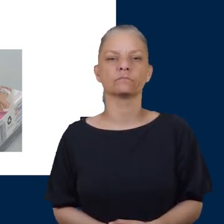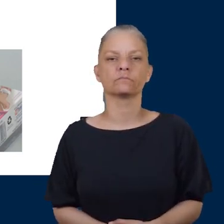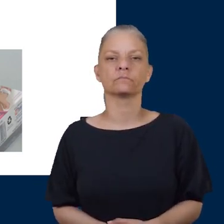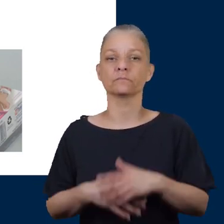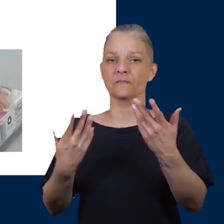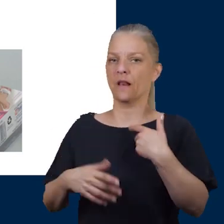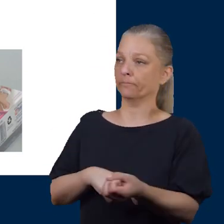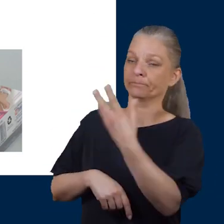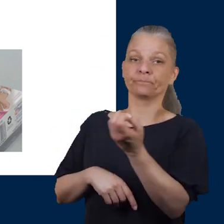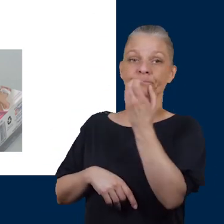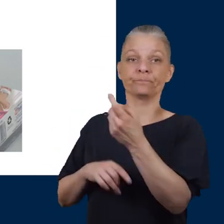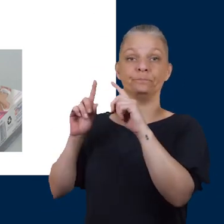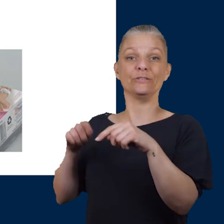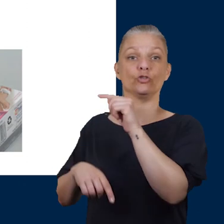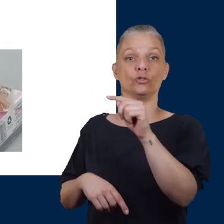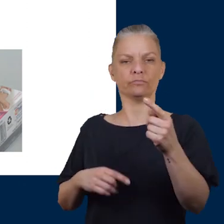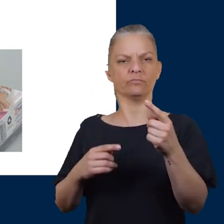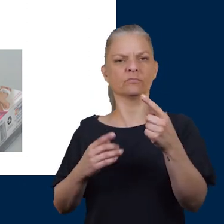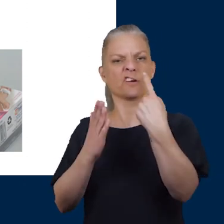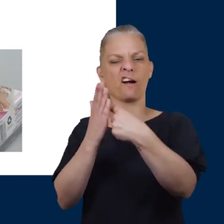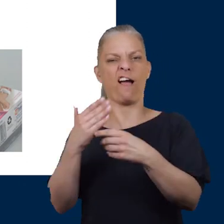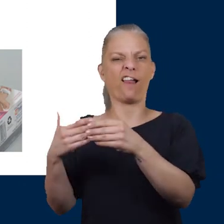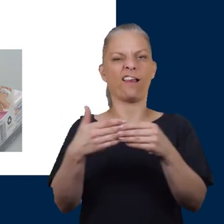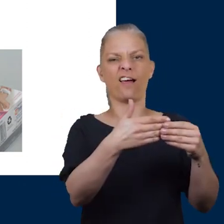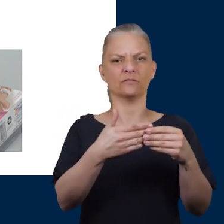I put these pictures up as a guide for you of what not to use on your feet.